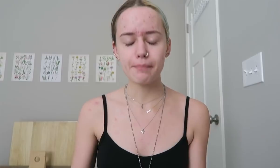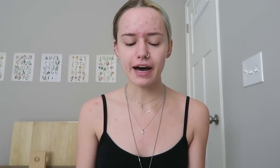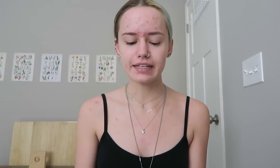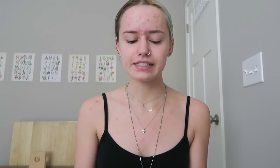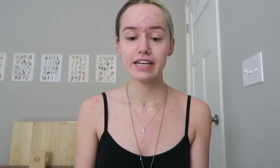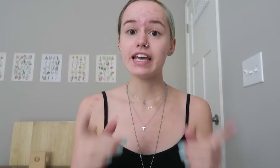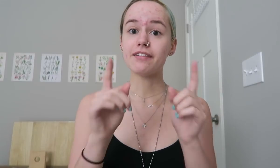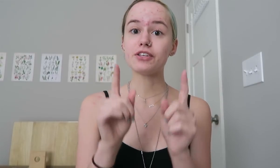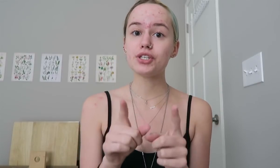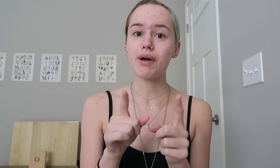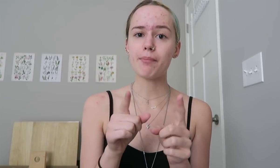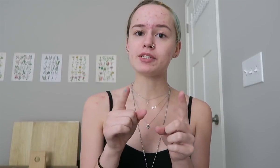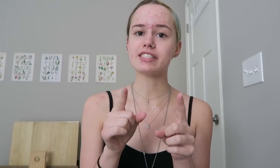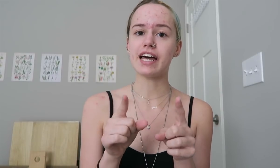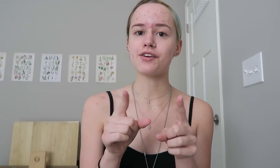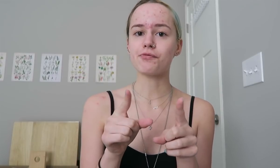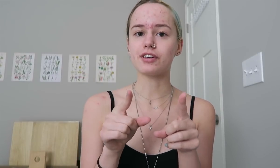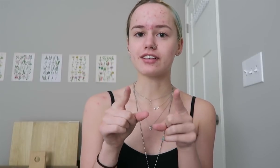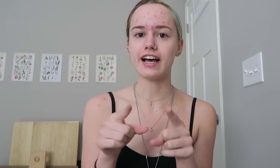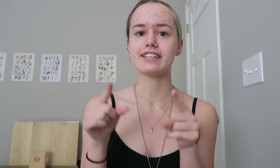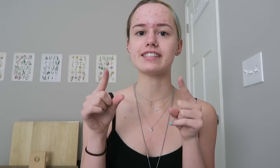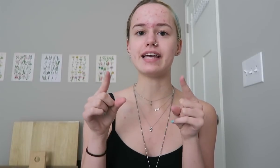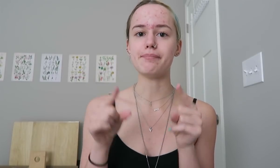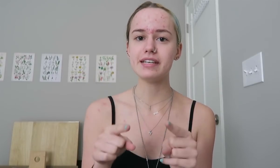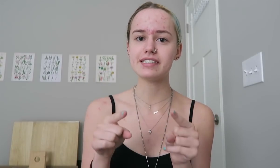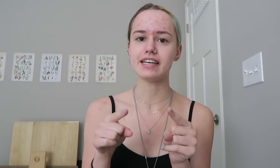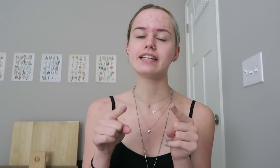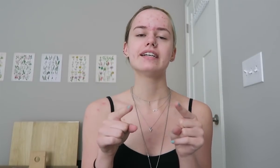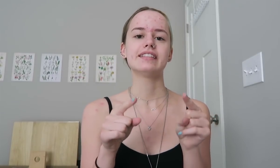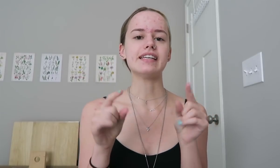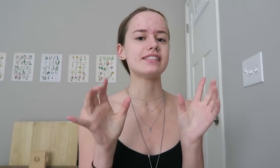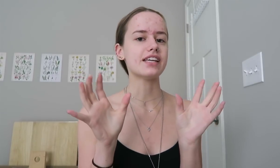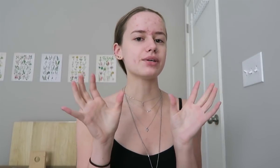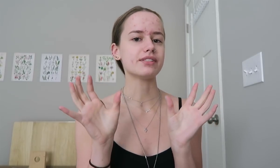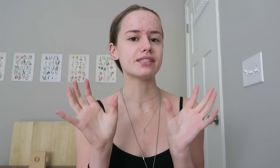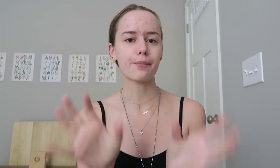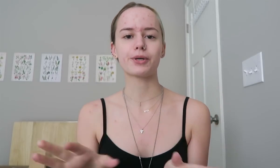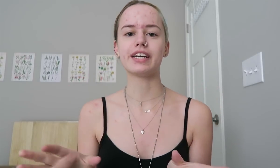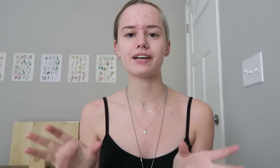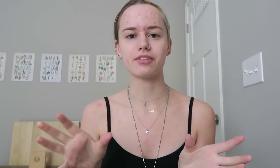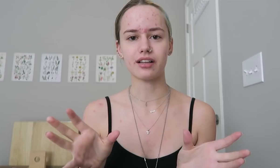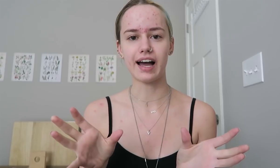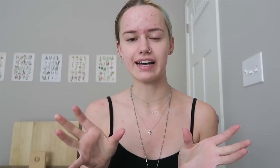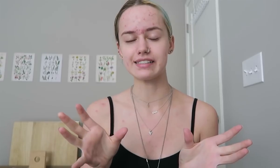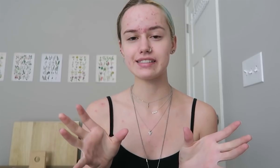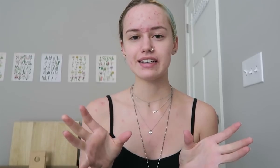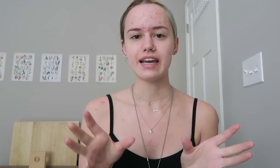But if you do happen to sign up for a class, and then miss it they send you a summary of the class.